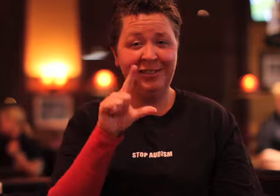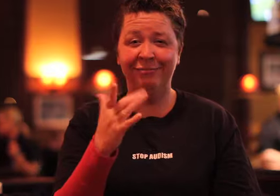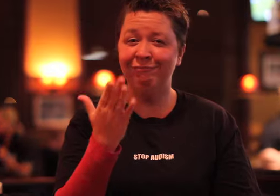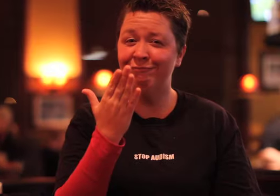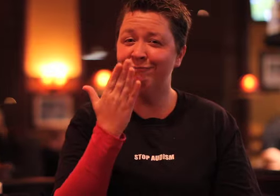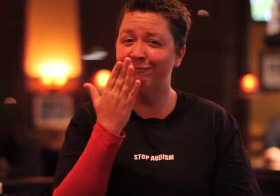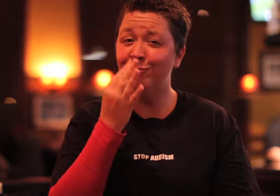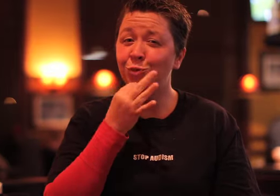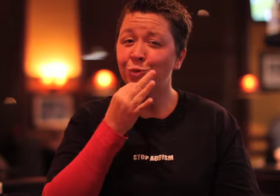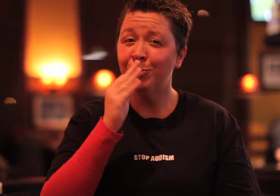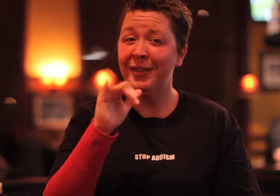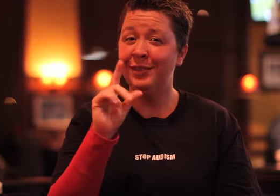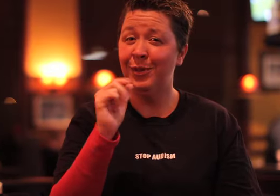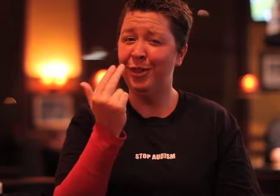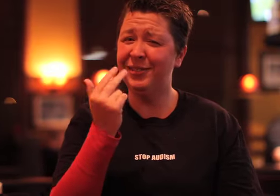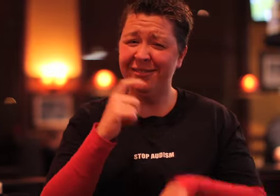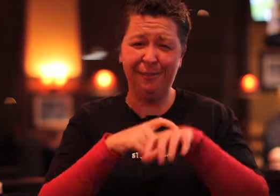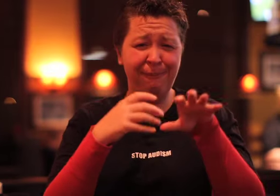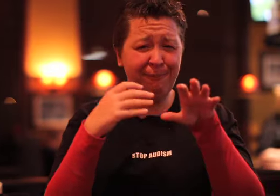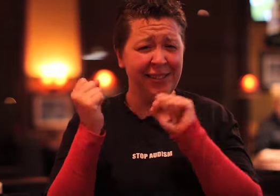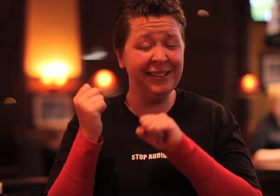Our May 2013 Walk for ASL event is fast approaching, and